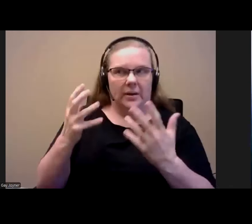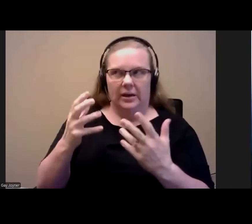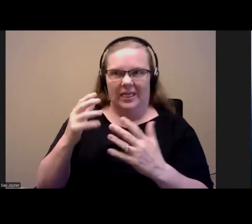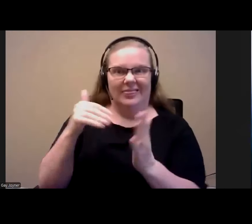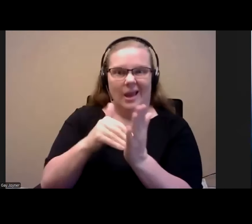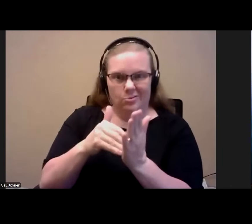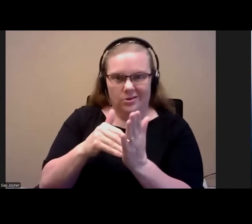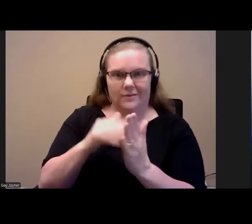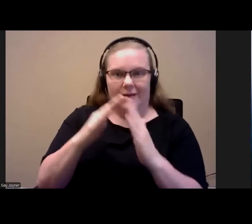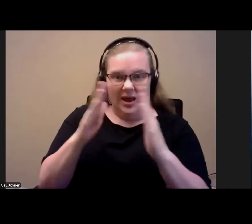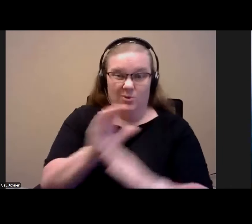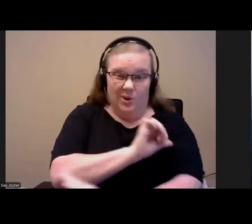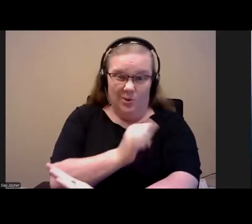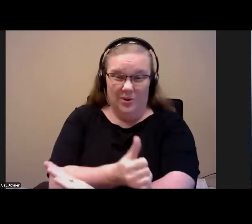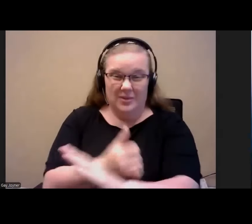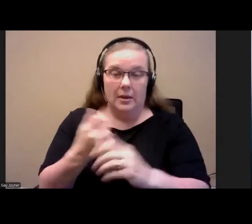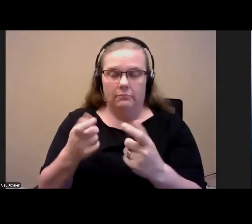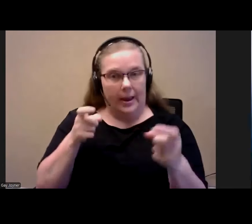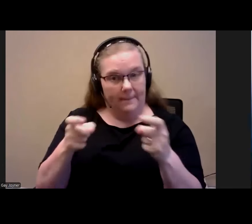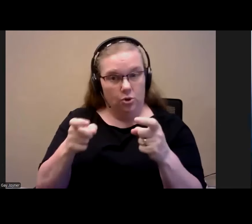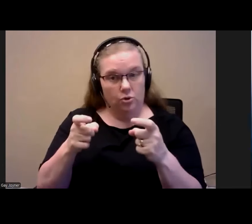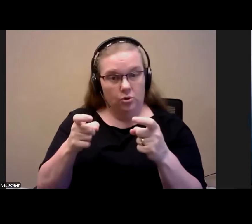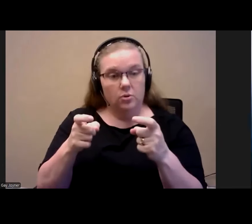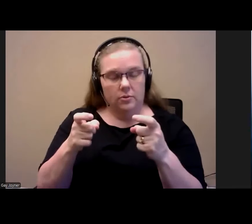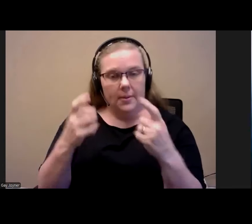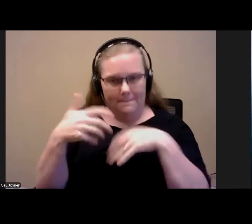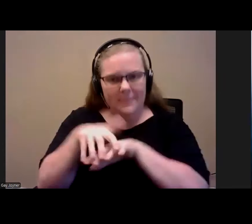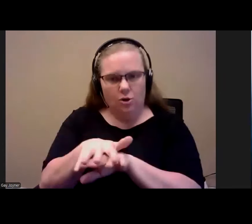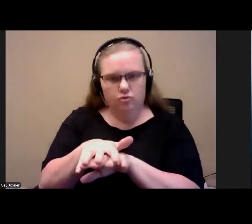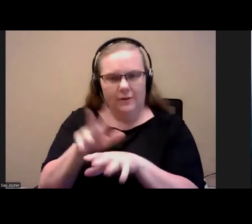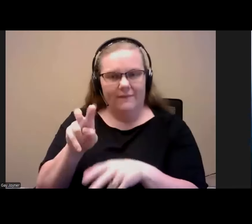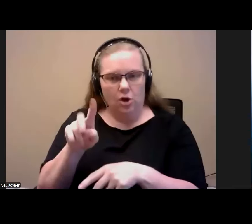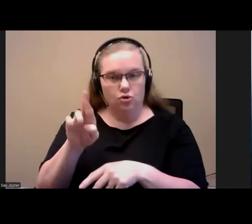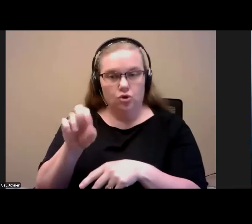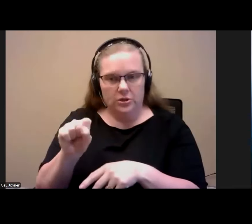country who administer mainstream factors in the various agencies that support community